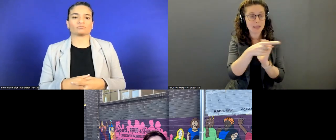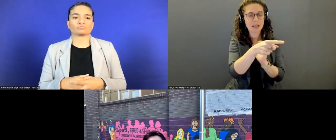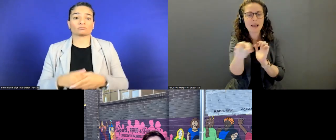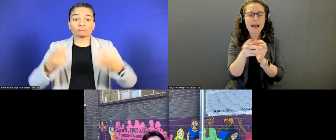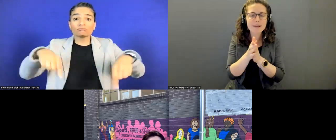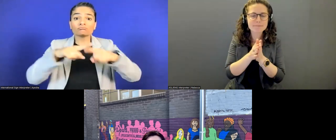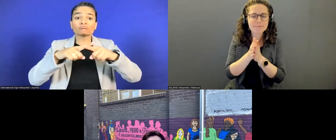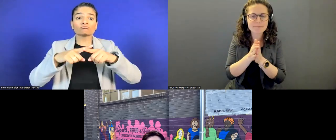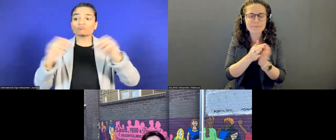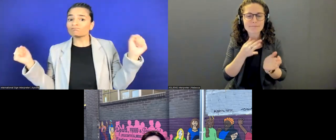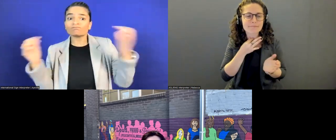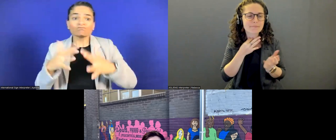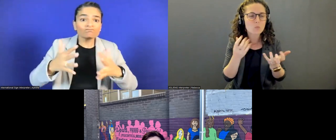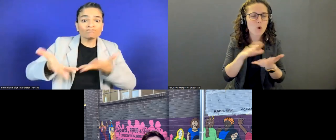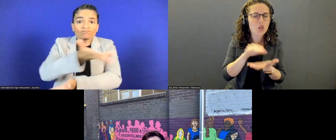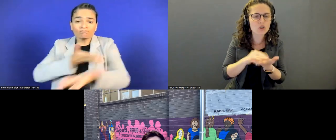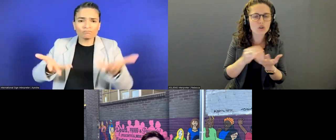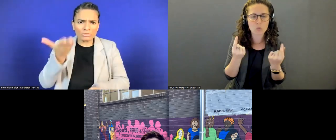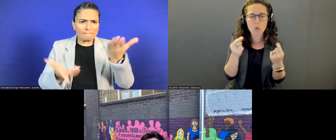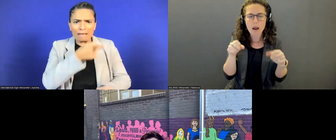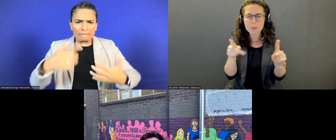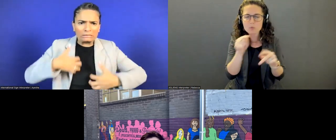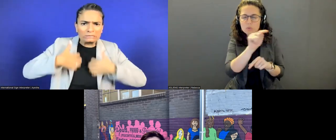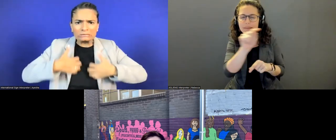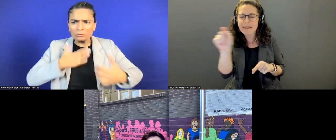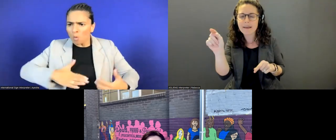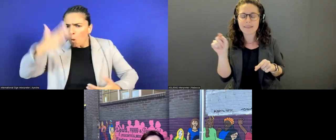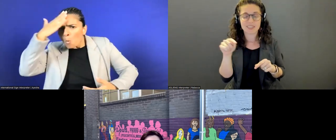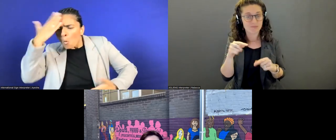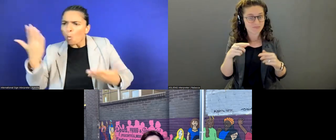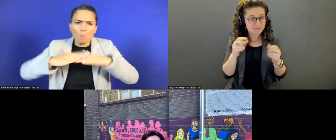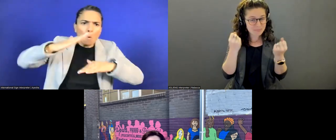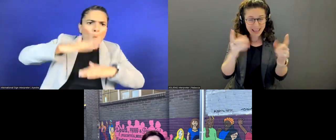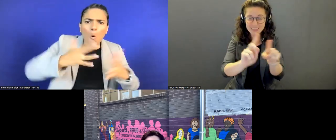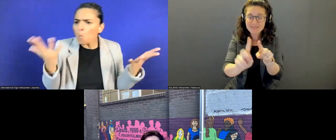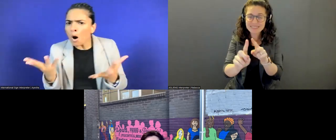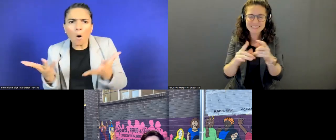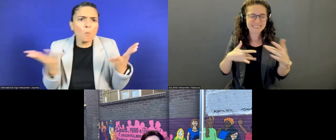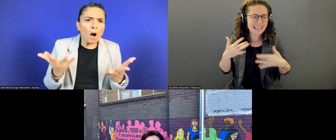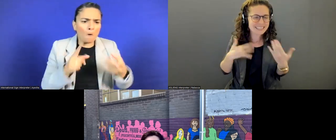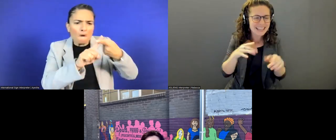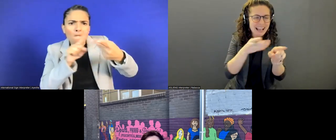about some opportunities in some exciting career fields of international exchange and international development.